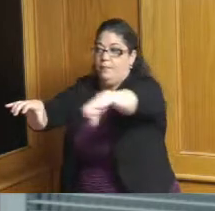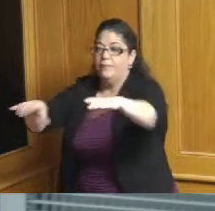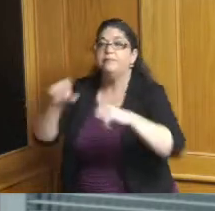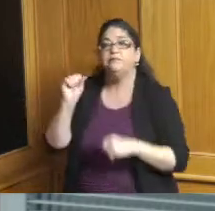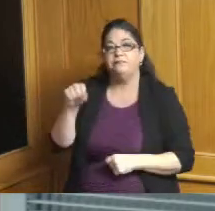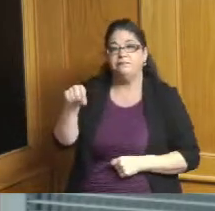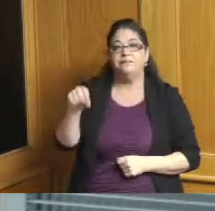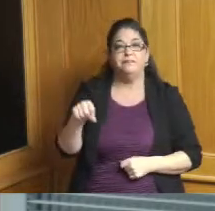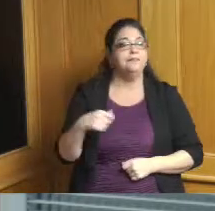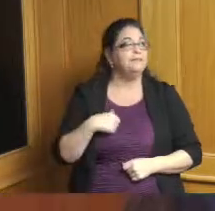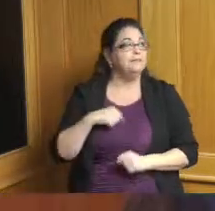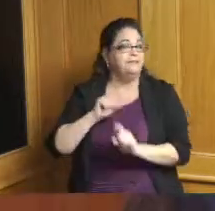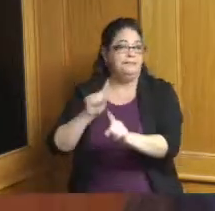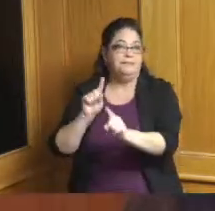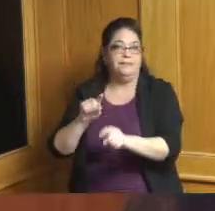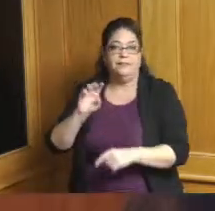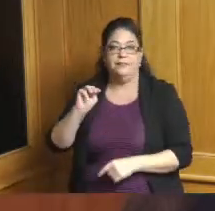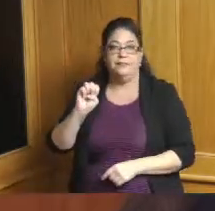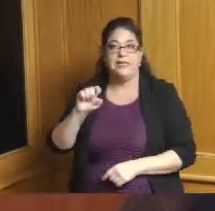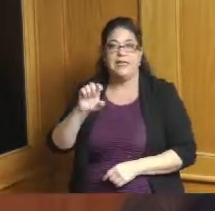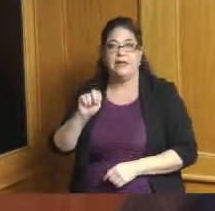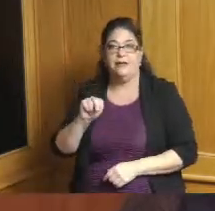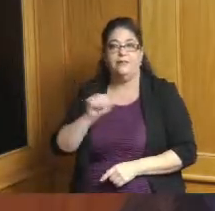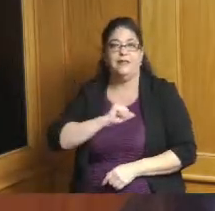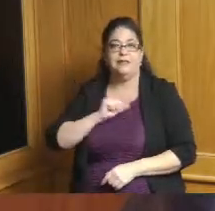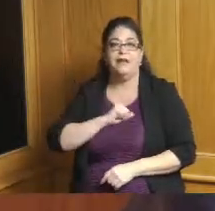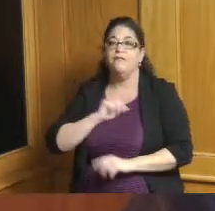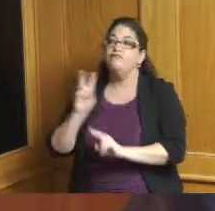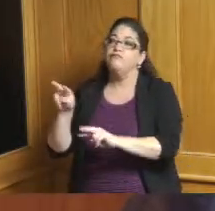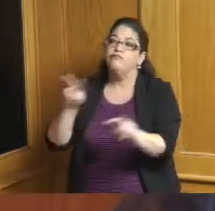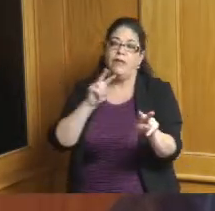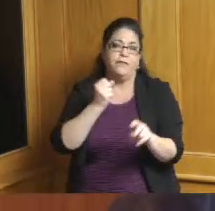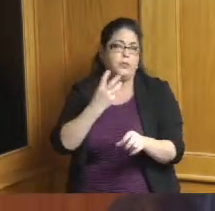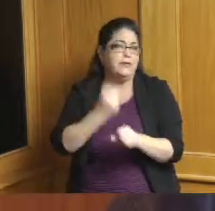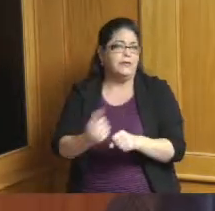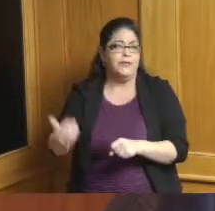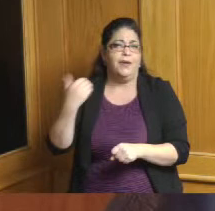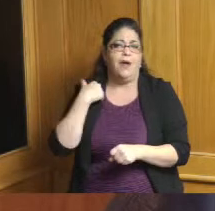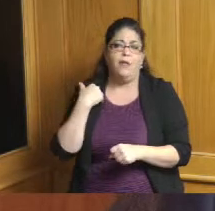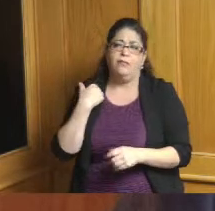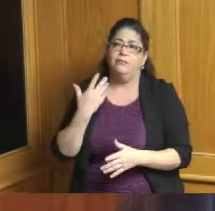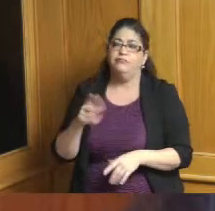I've been actually out to Meegan it's been a number of years ago and I really appreciate the